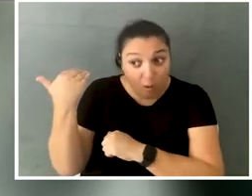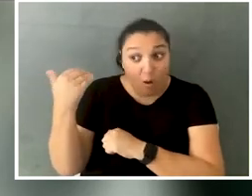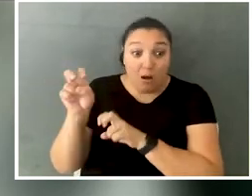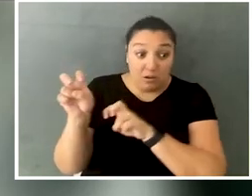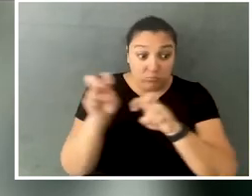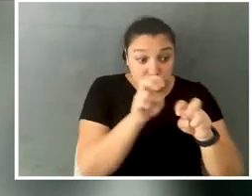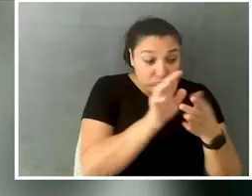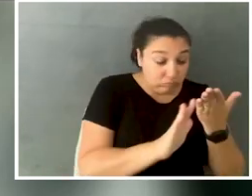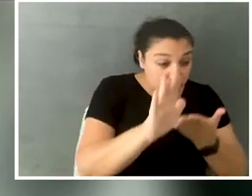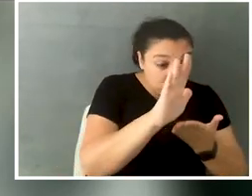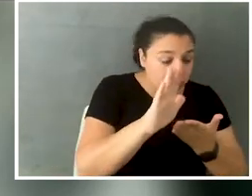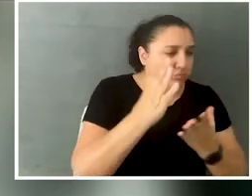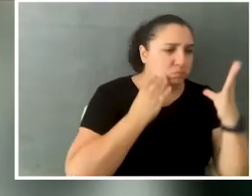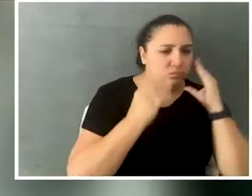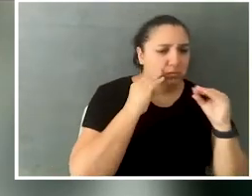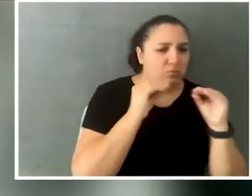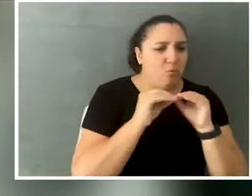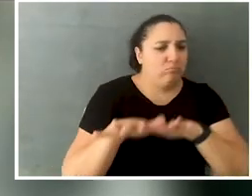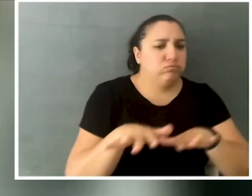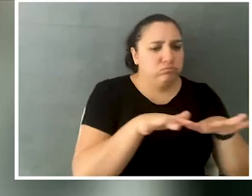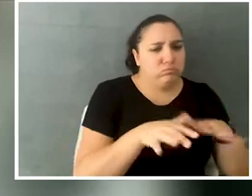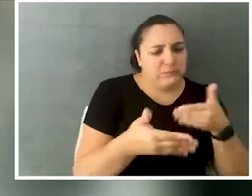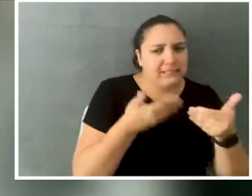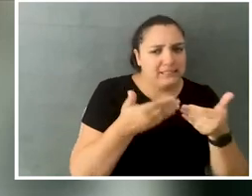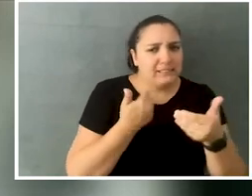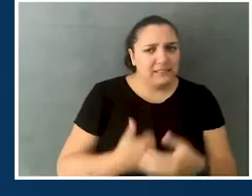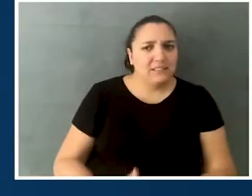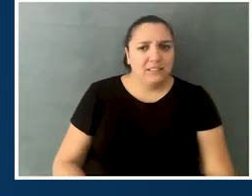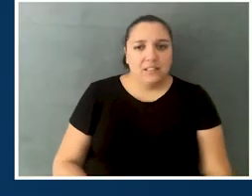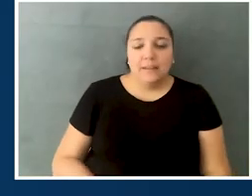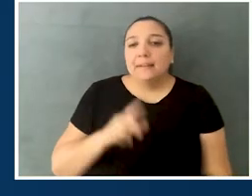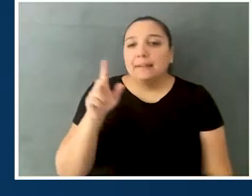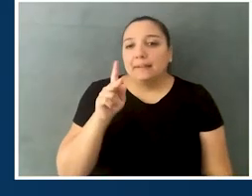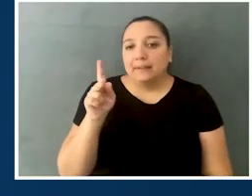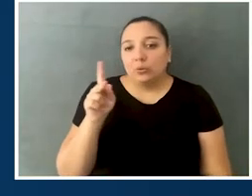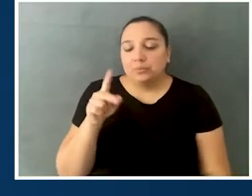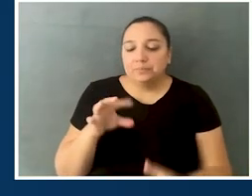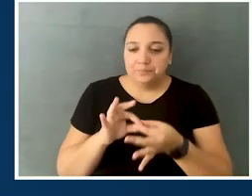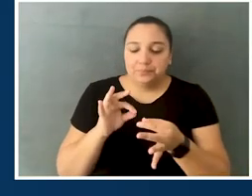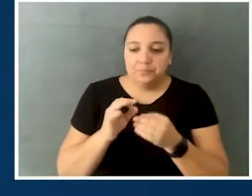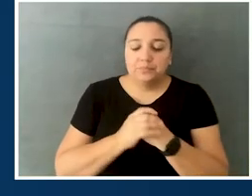it was a much easier experience for me at that point. So, it sounds like the experiences,